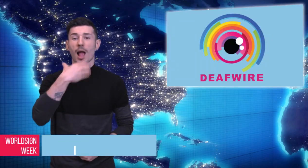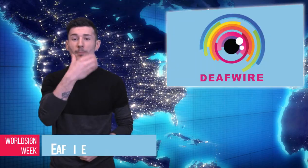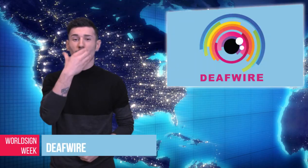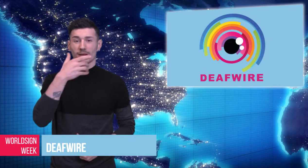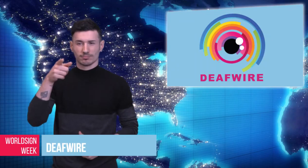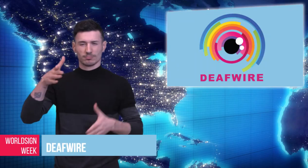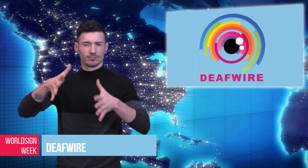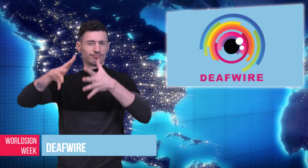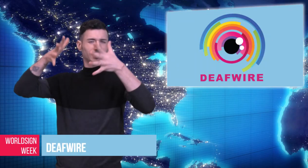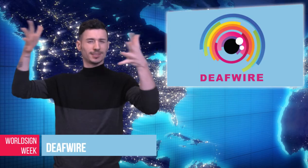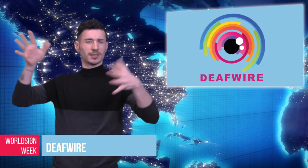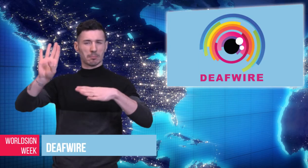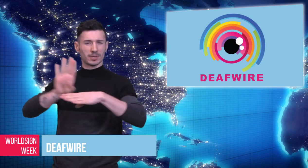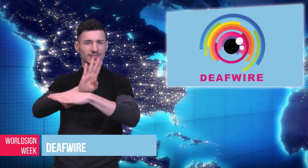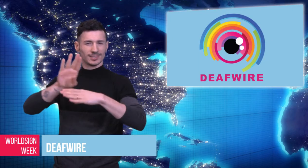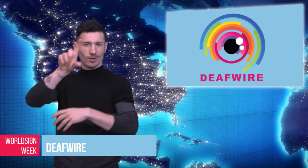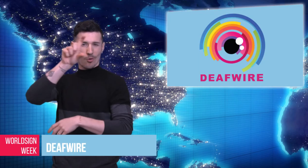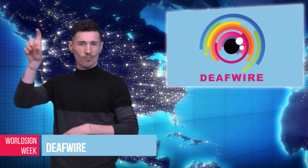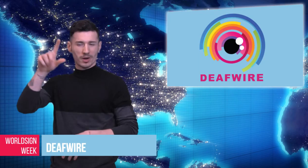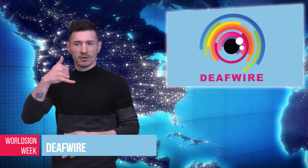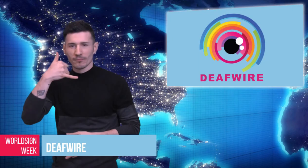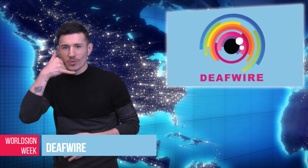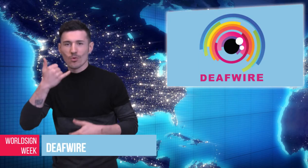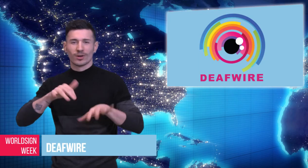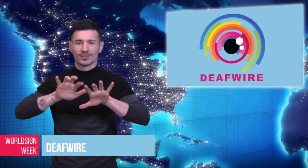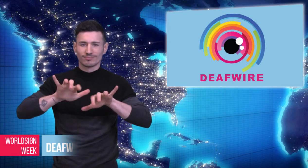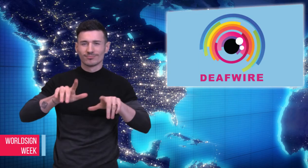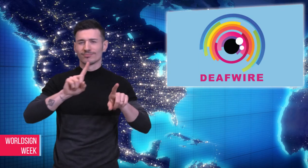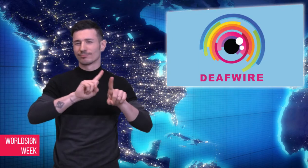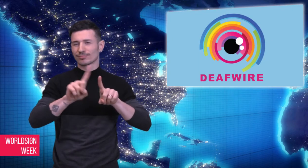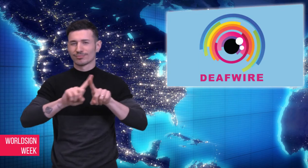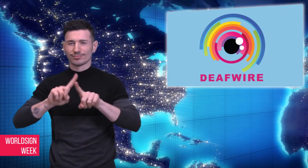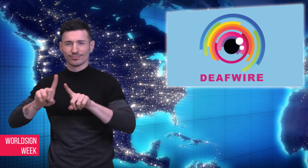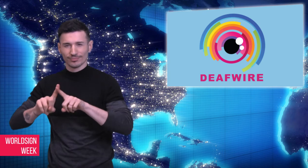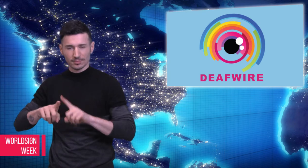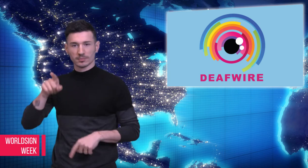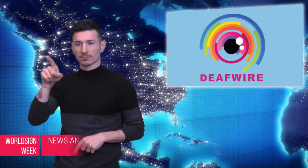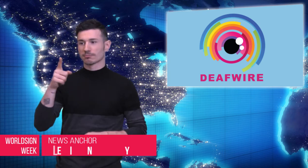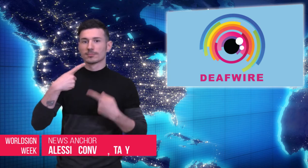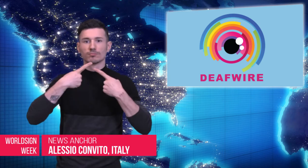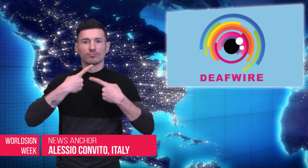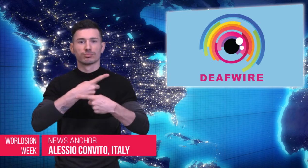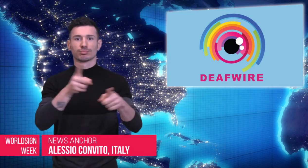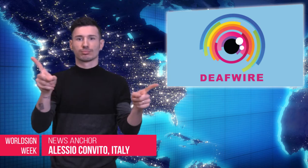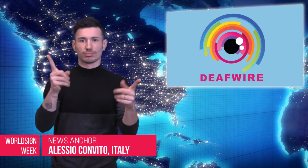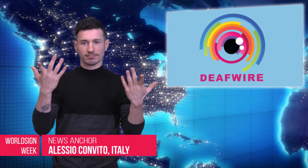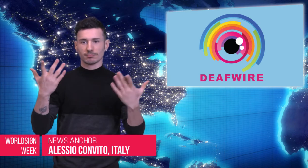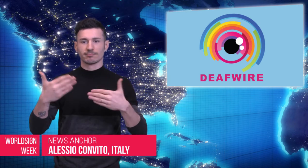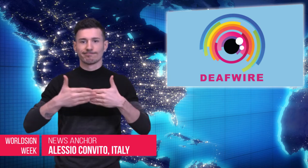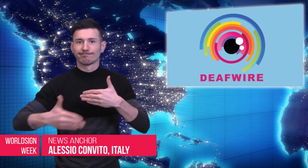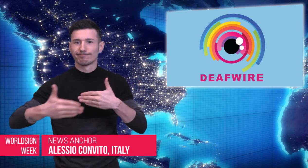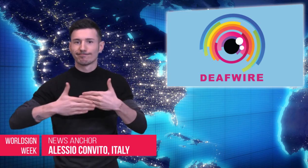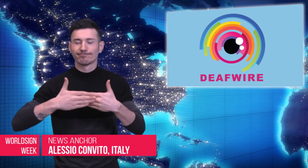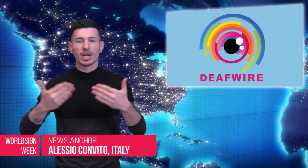Alessio: The large international computer and